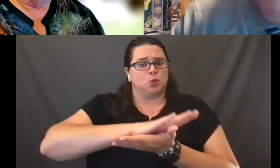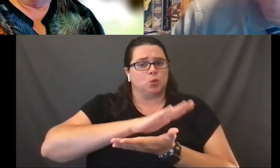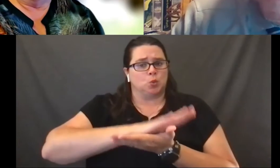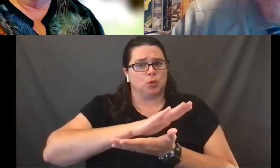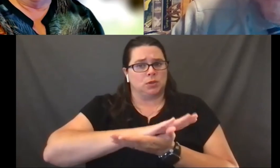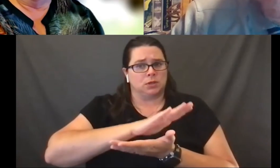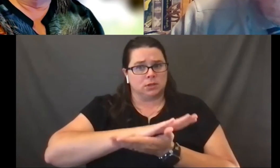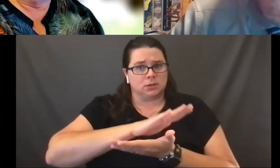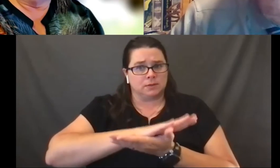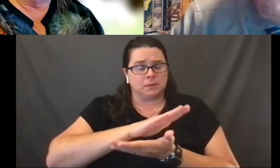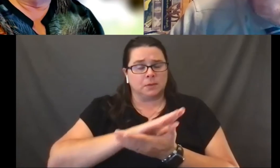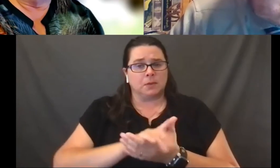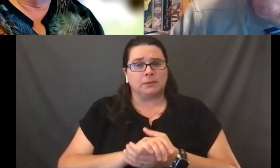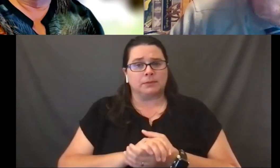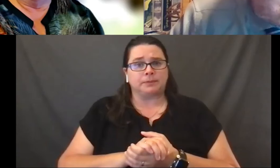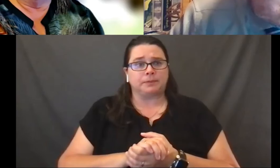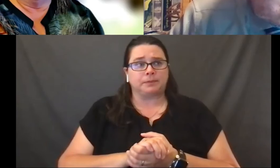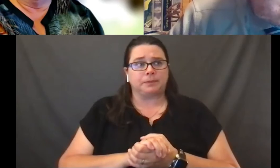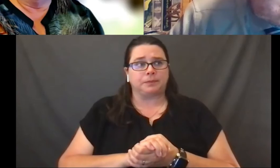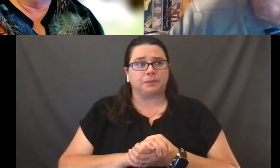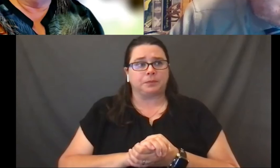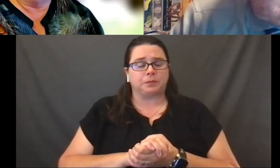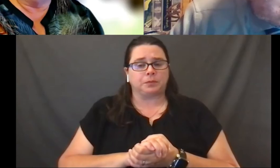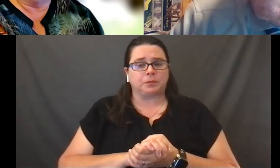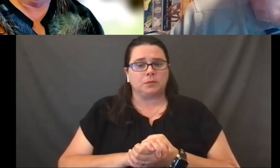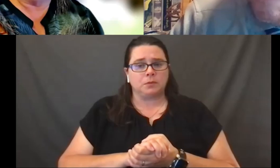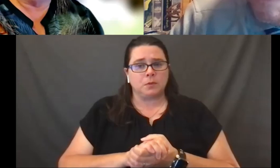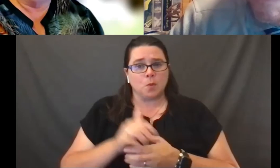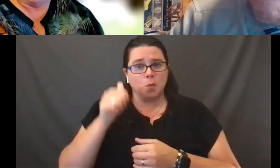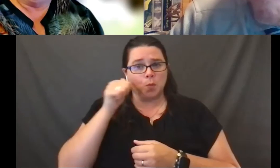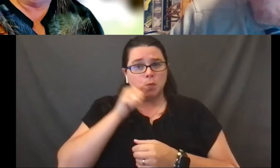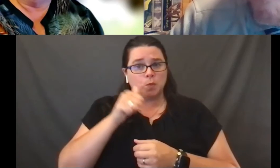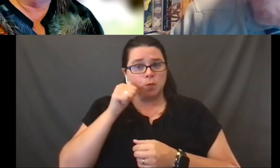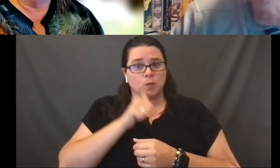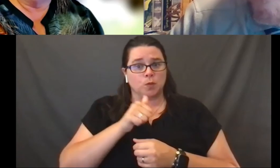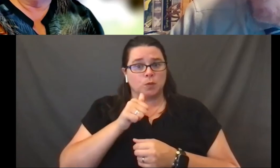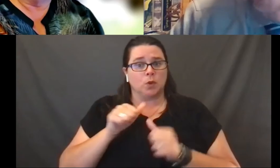that a girl who kept winning